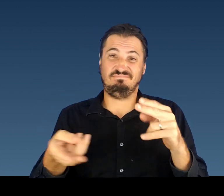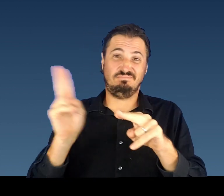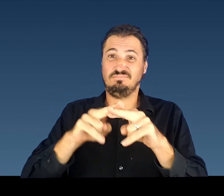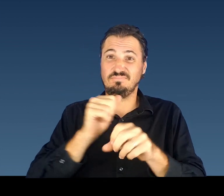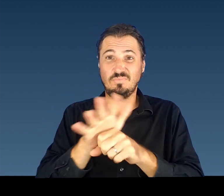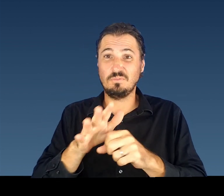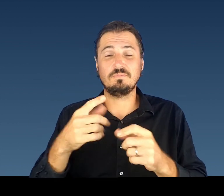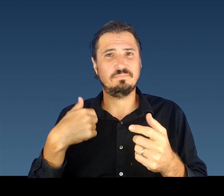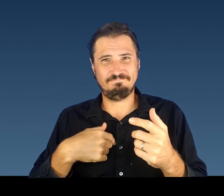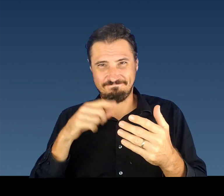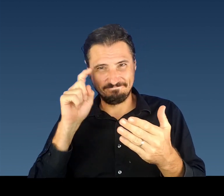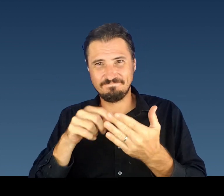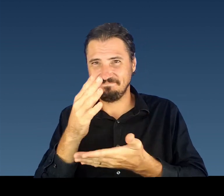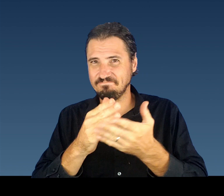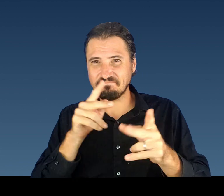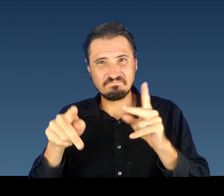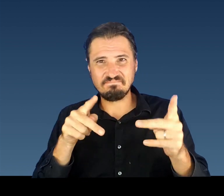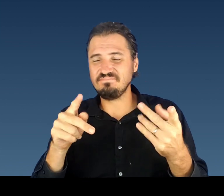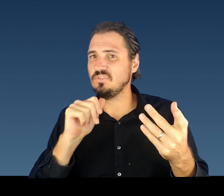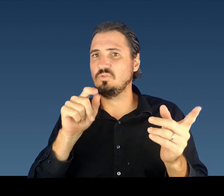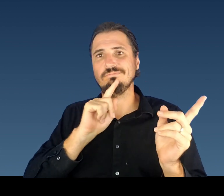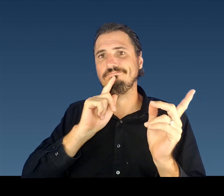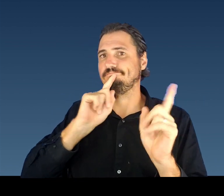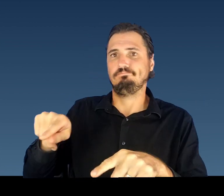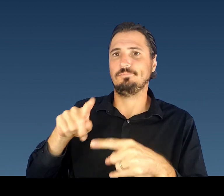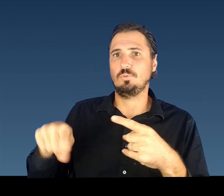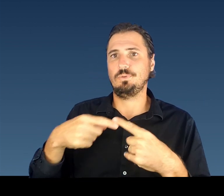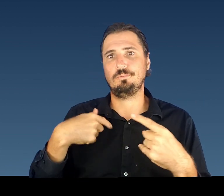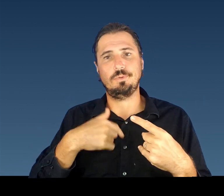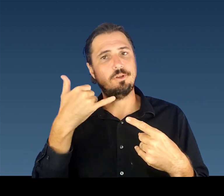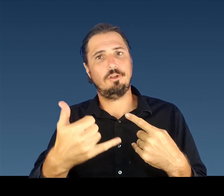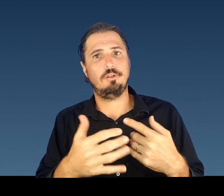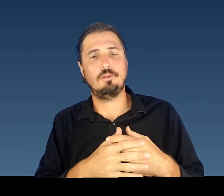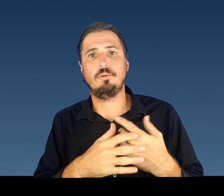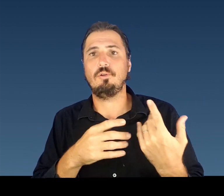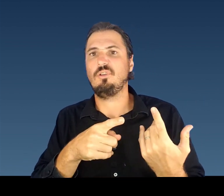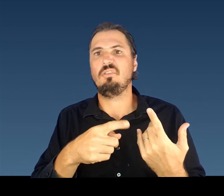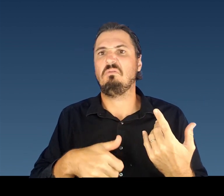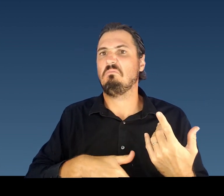How soon do you think we’ll have full FDA approval of vaccines?